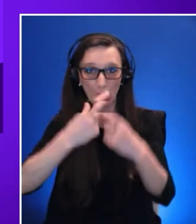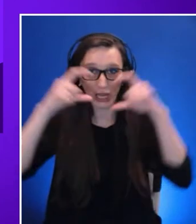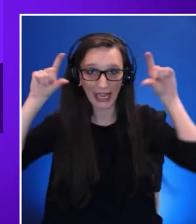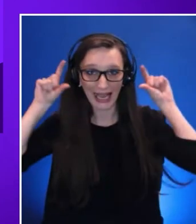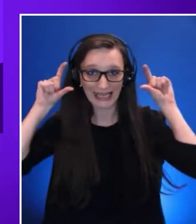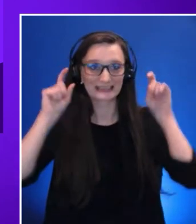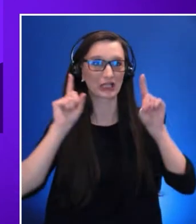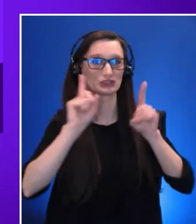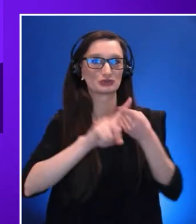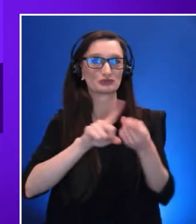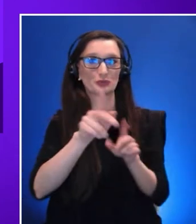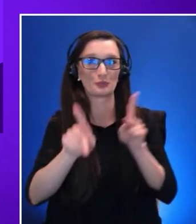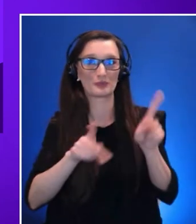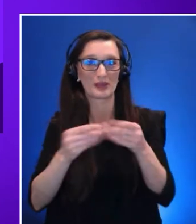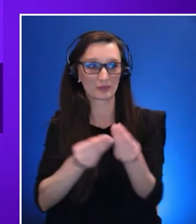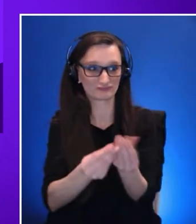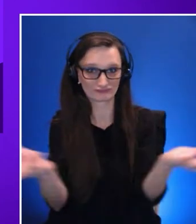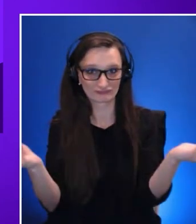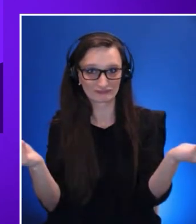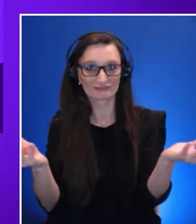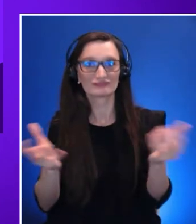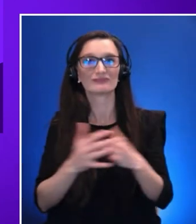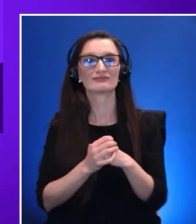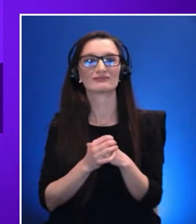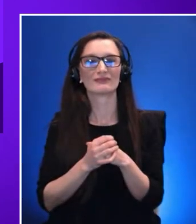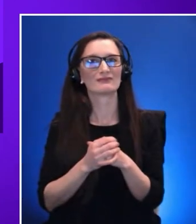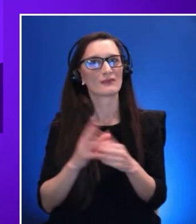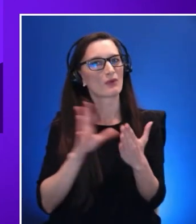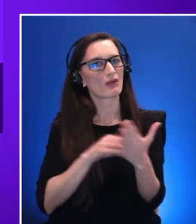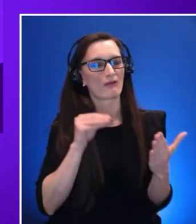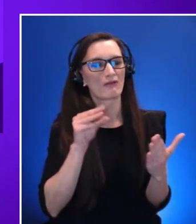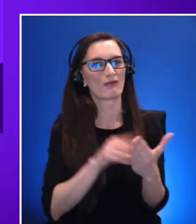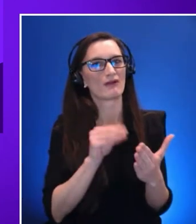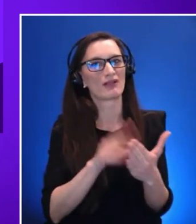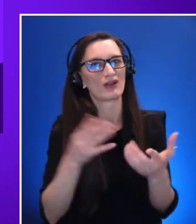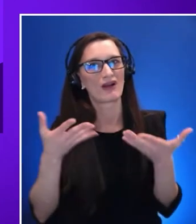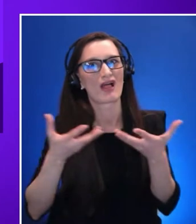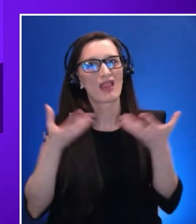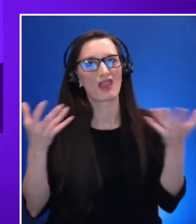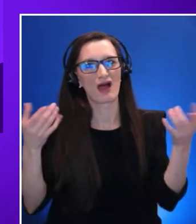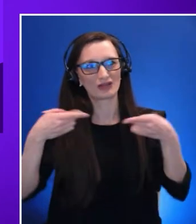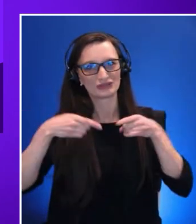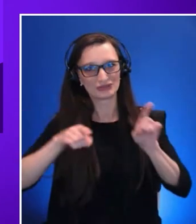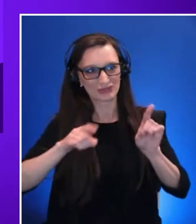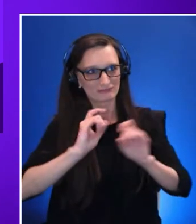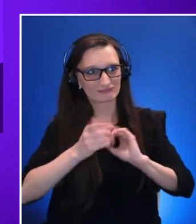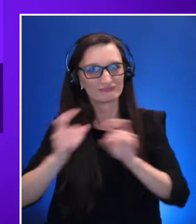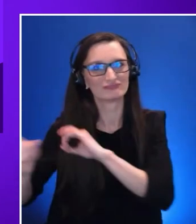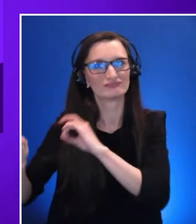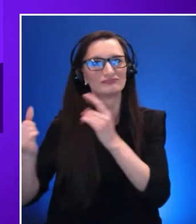and learning a lot on the way our current research is focused not only on the broader experience